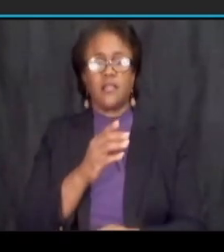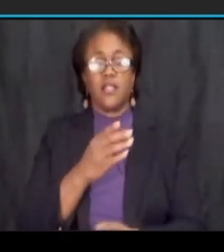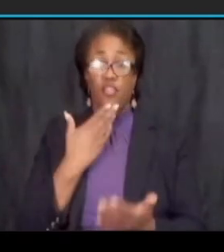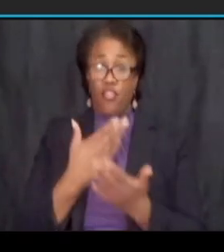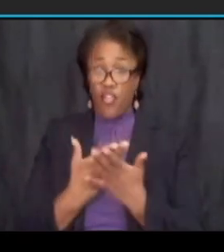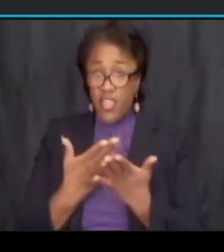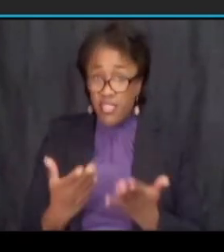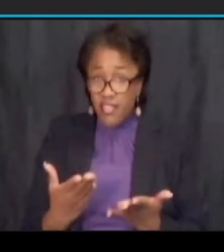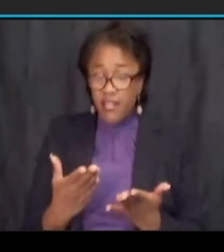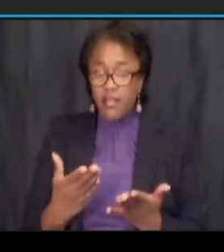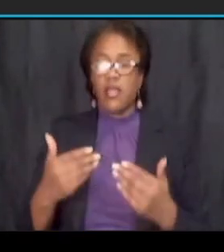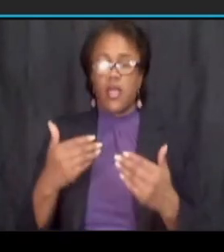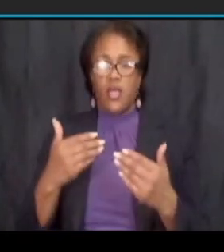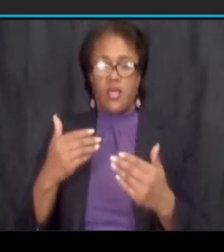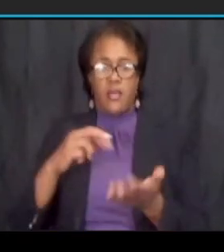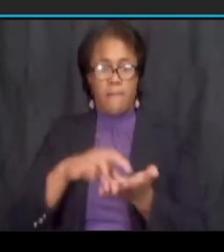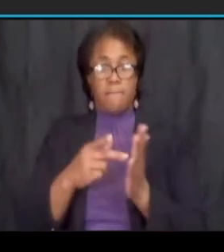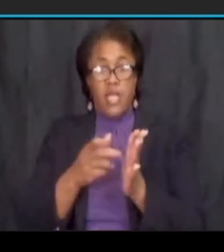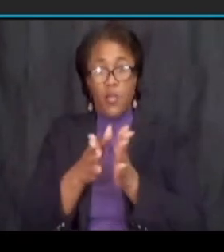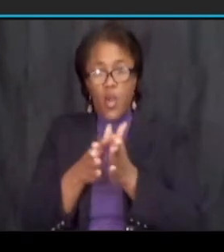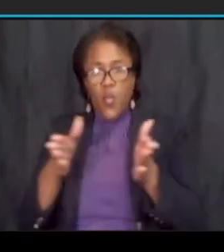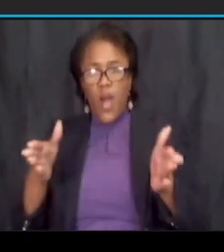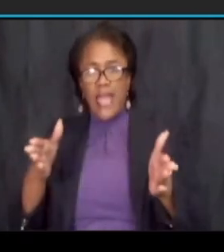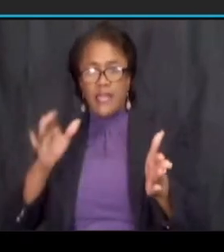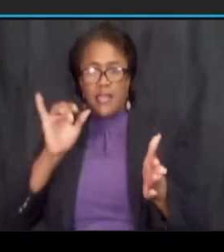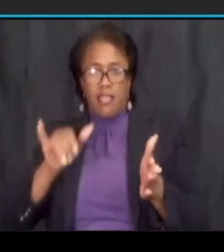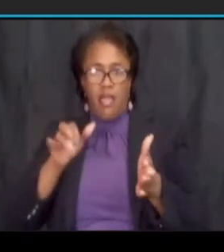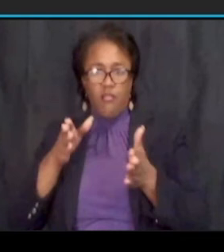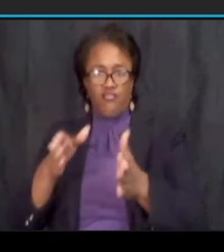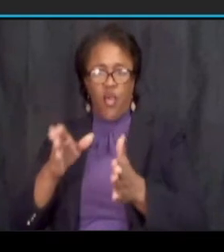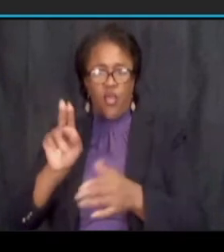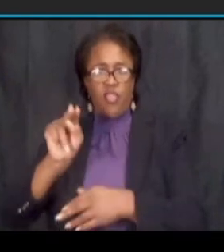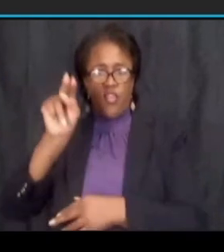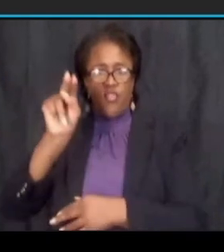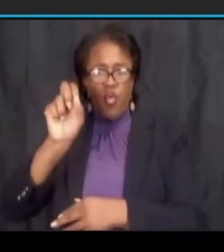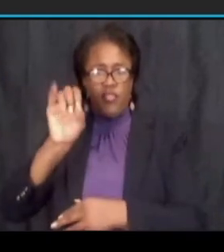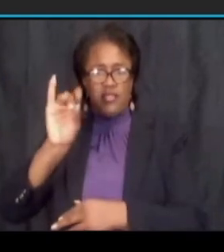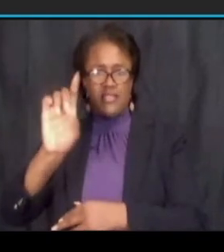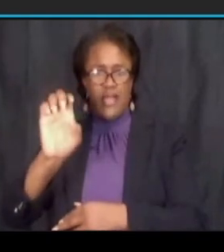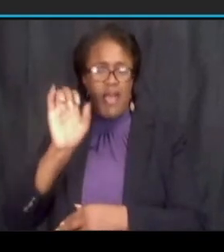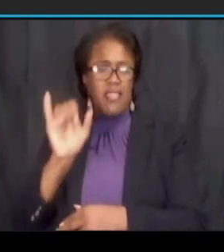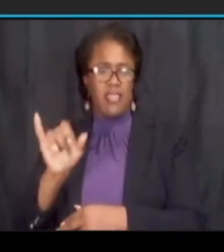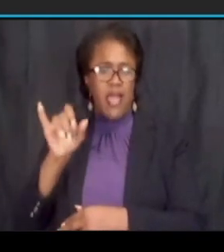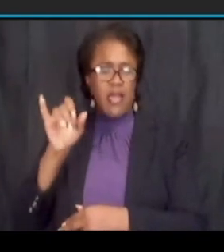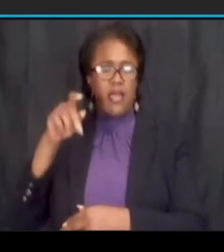are widening the roadway on the north side on the park side as well as on the south side so south